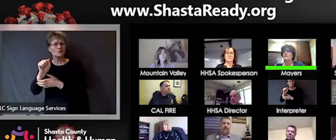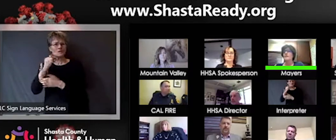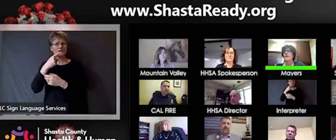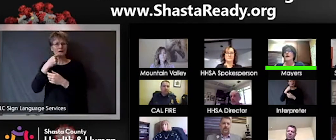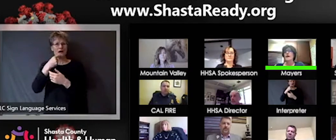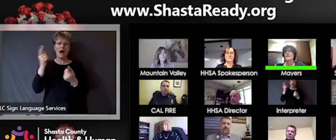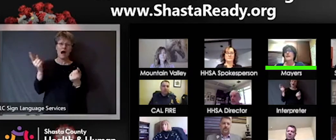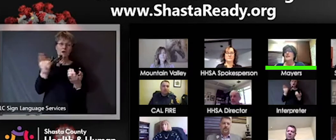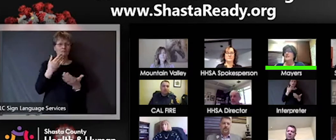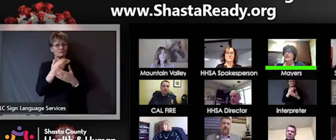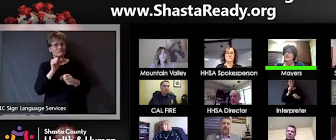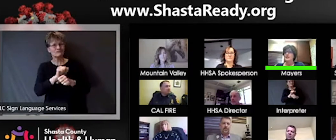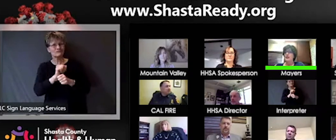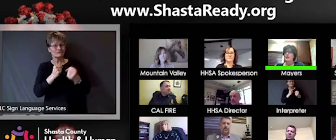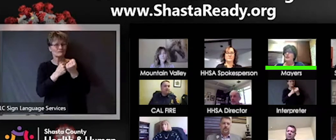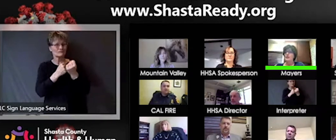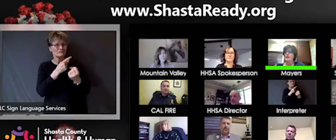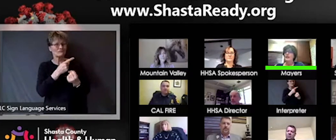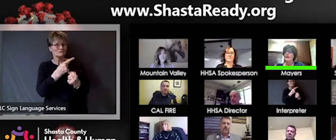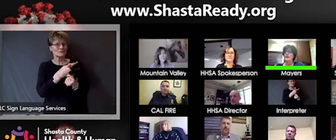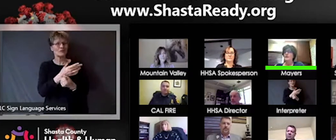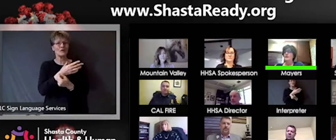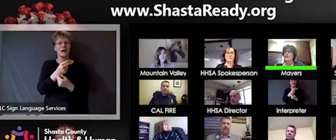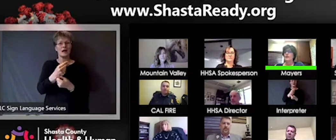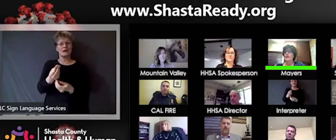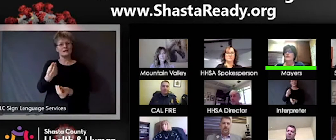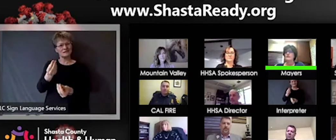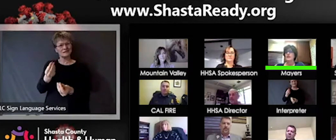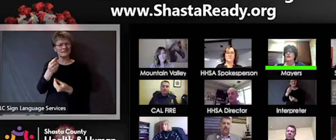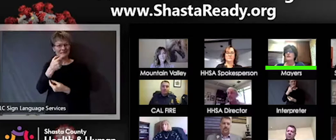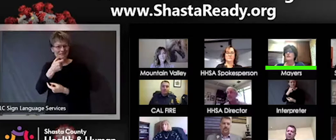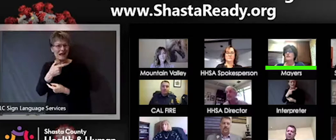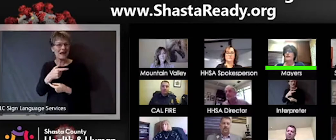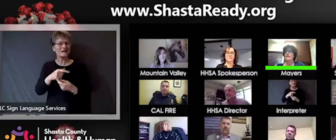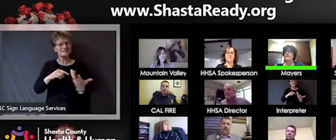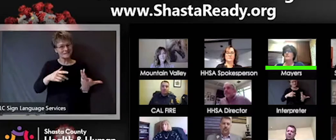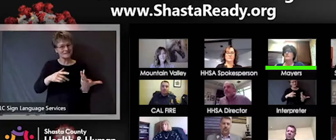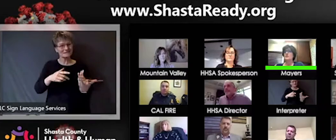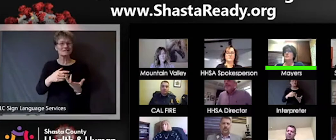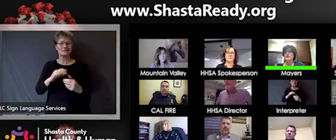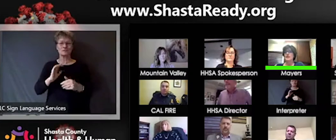Education in our community has been a big focus. Trying to get them to stay